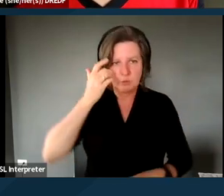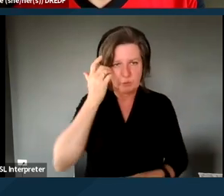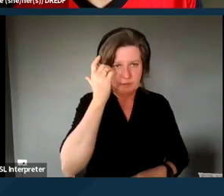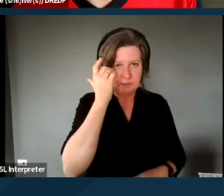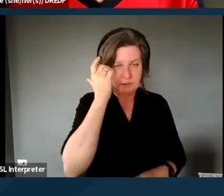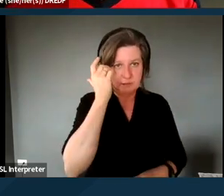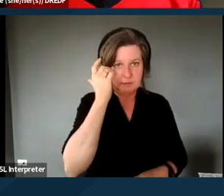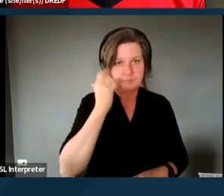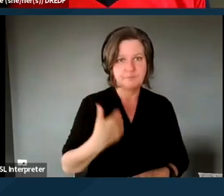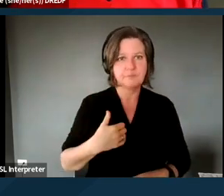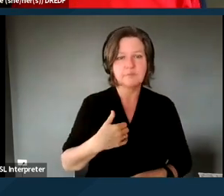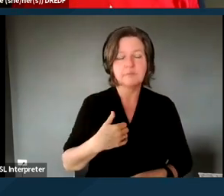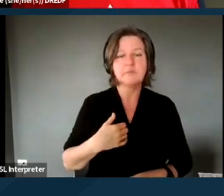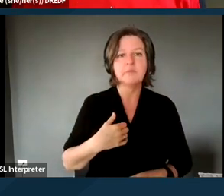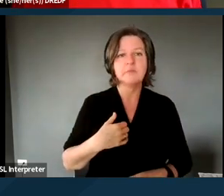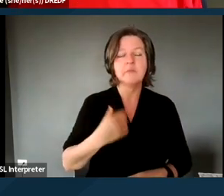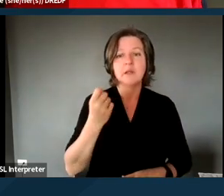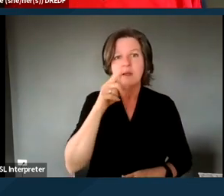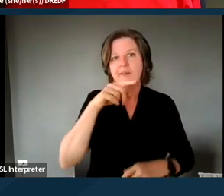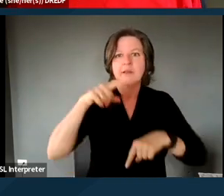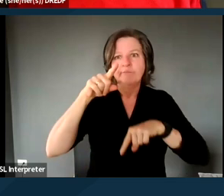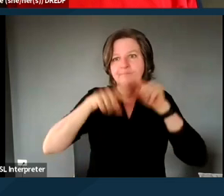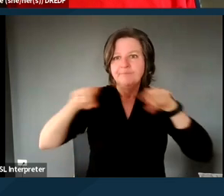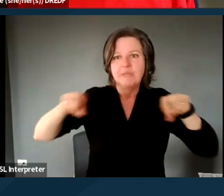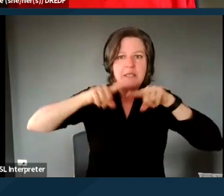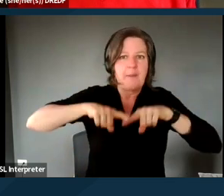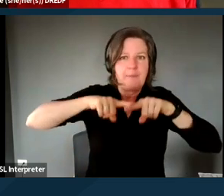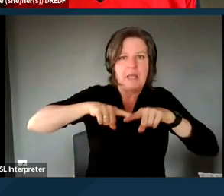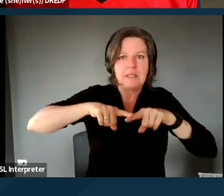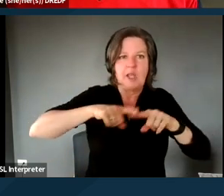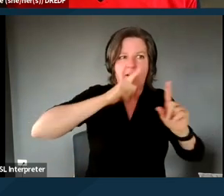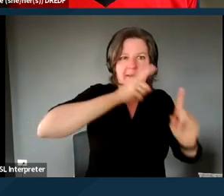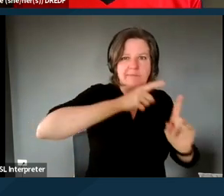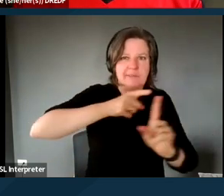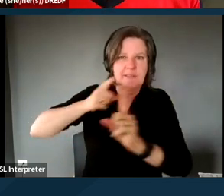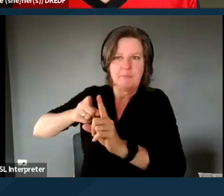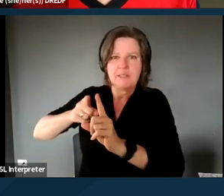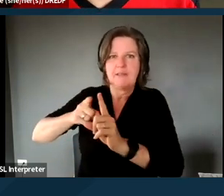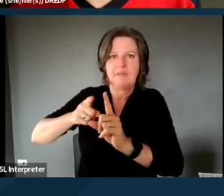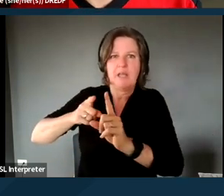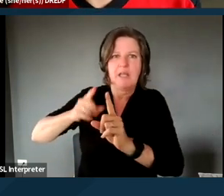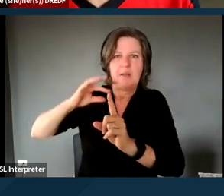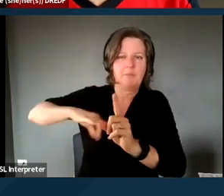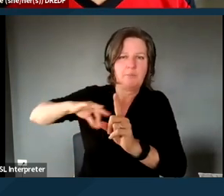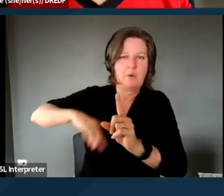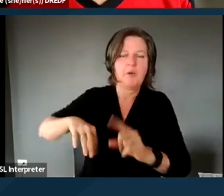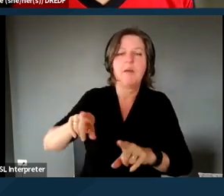I mean, this does vary somewhat depending on the specific benefit. Earlier, as I said earlier,